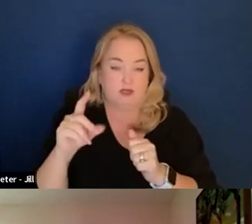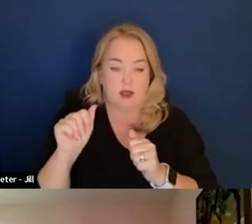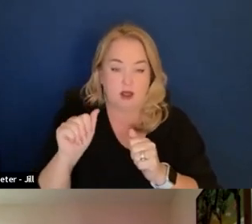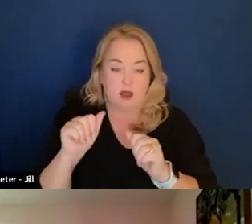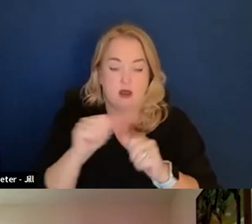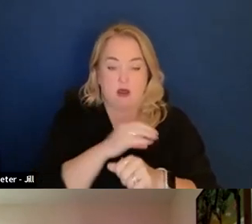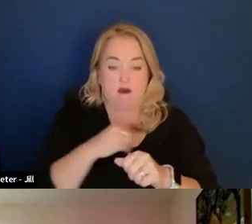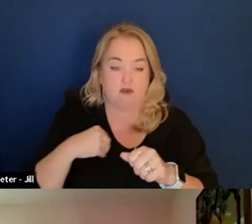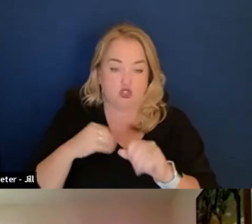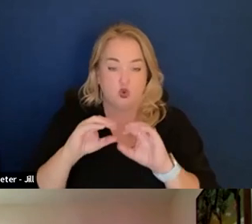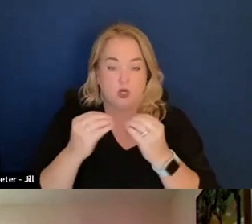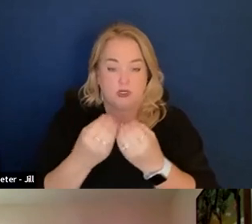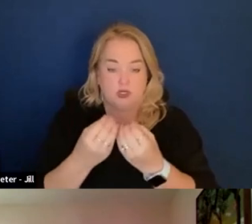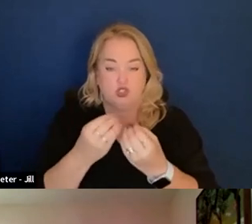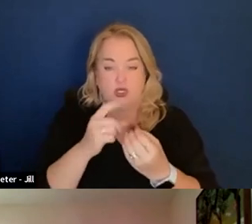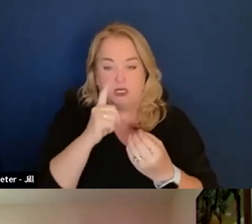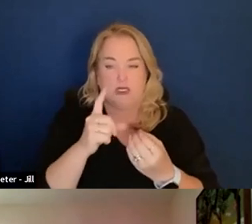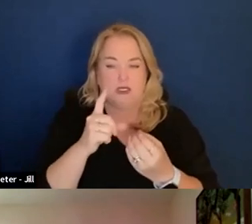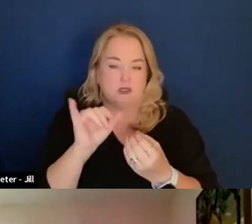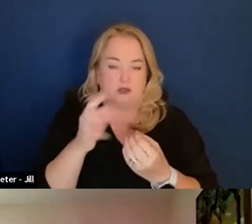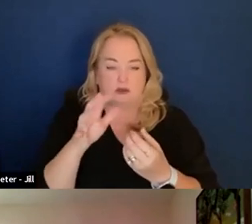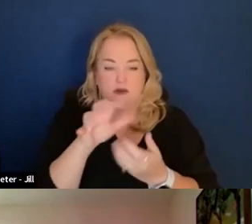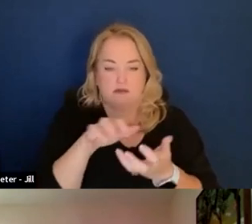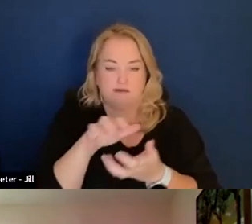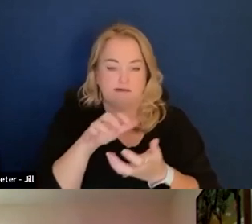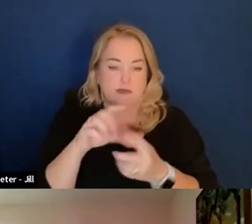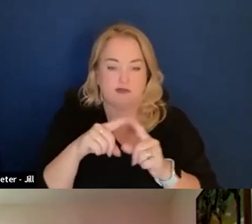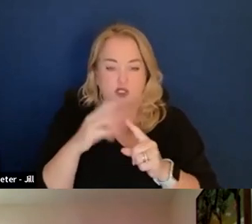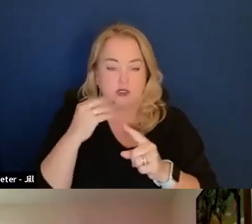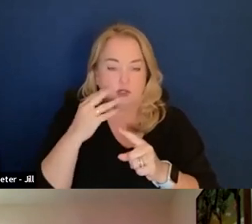It is kind of like a combination of those experiences.